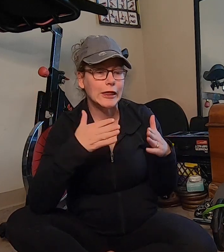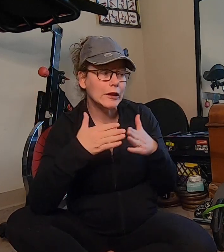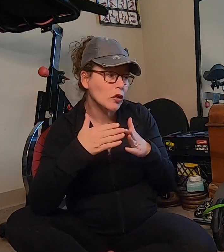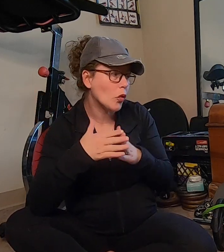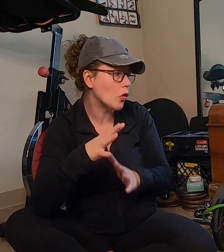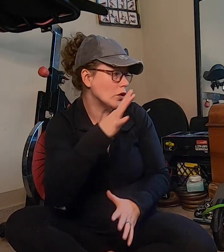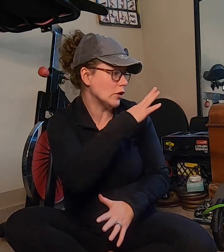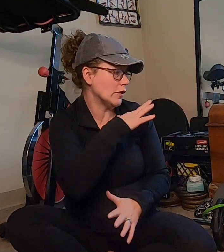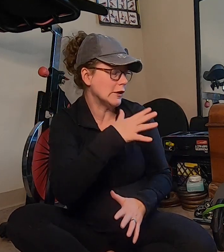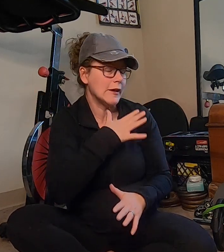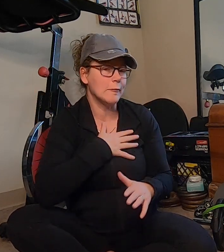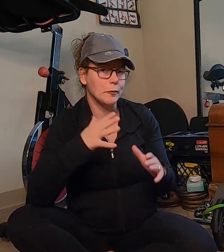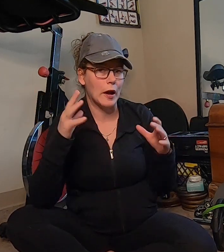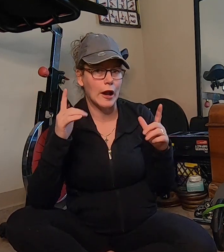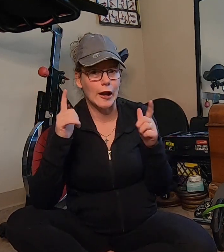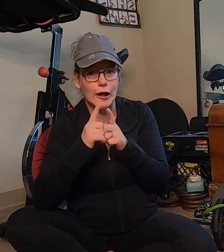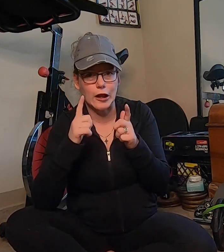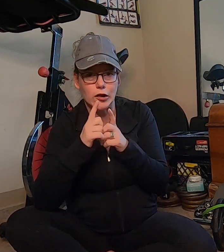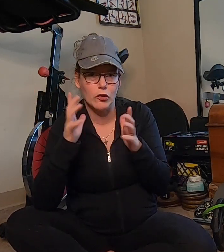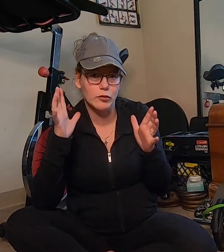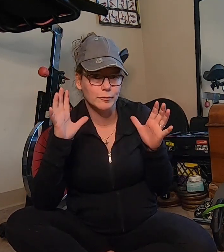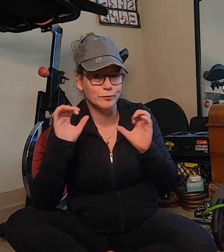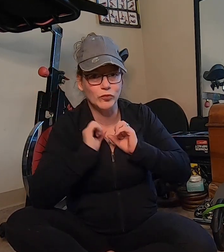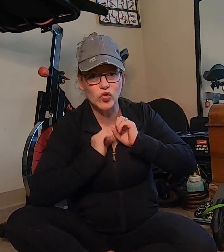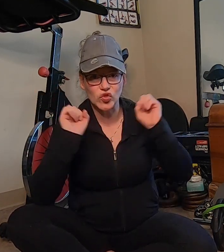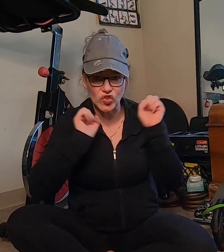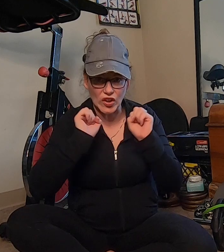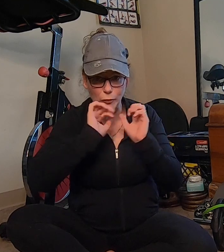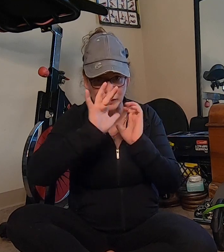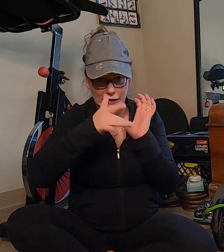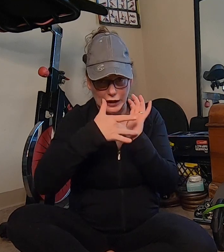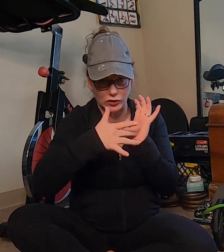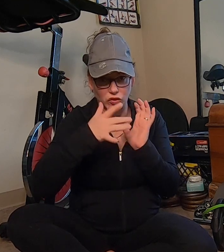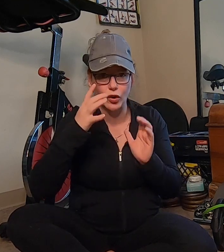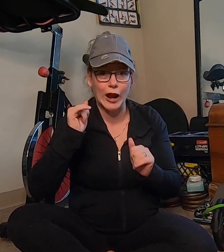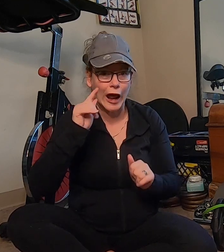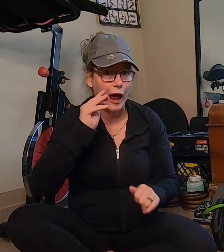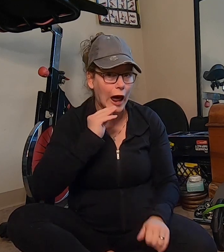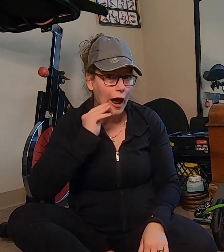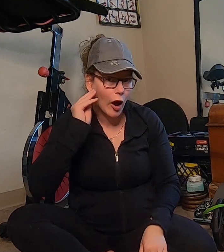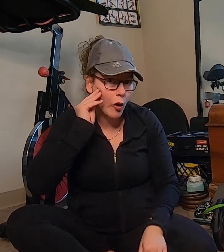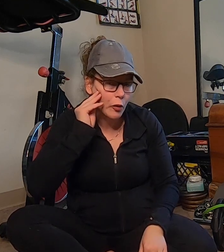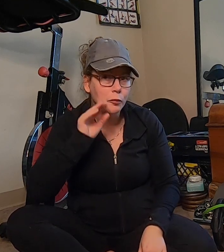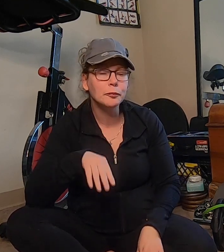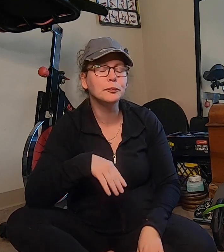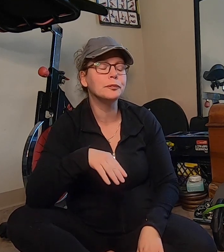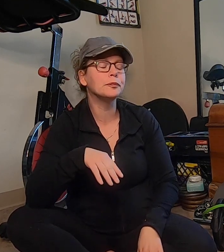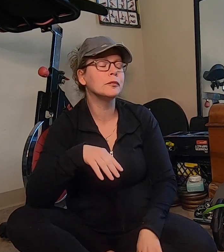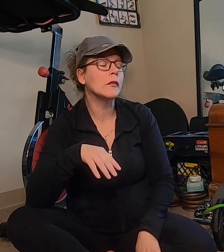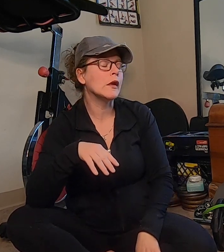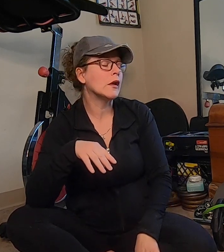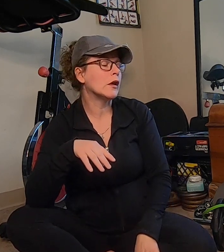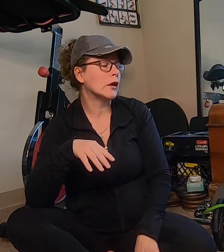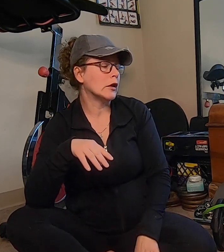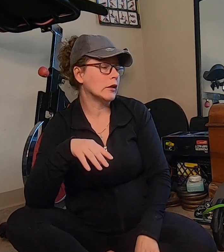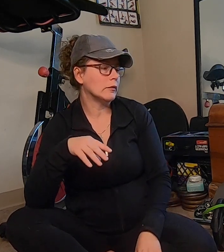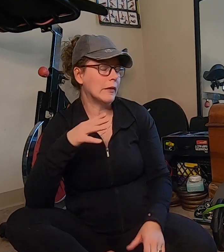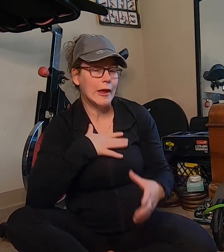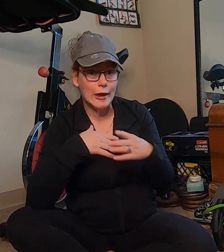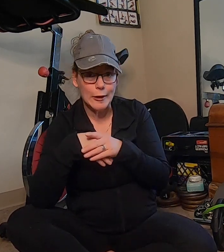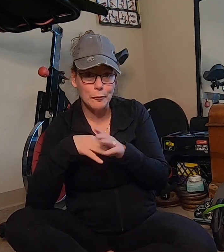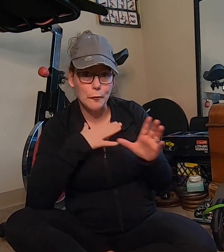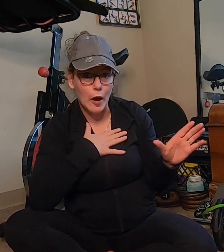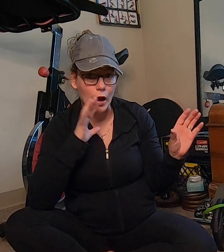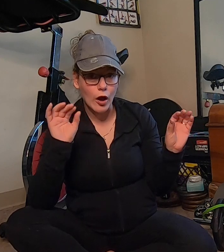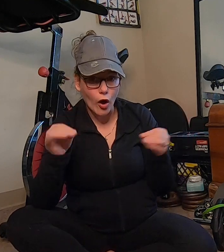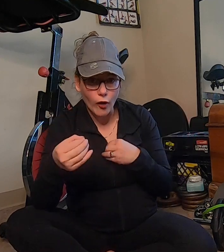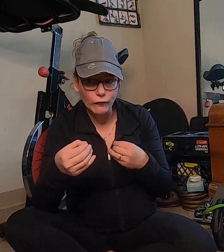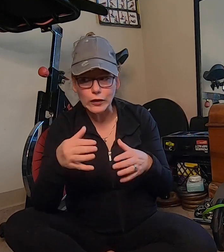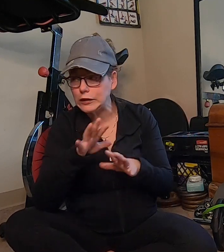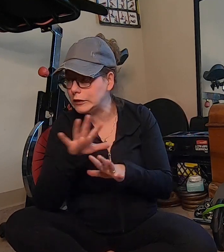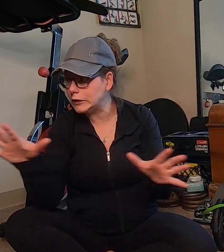this corner is my little gym center at home in my office